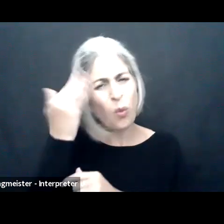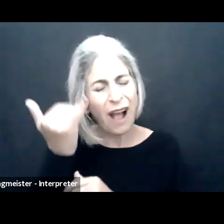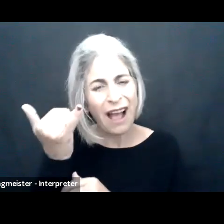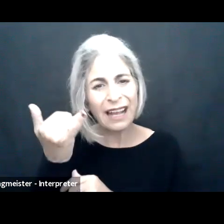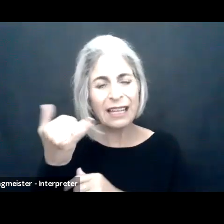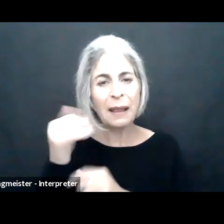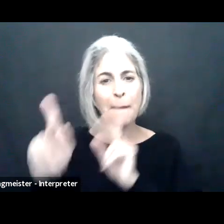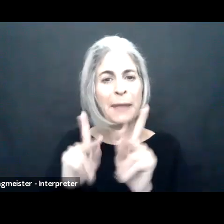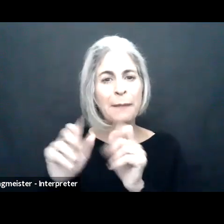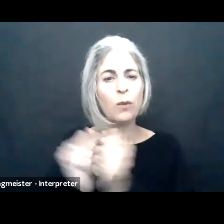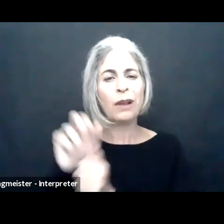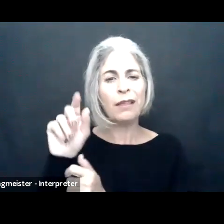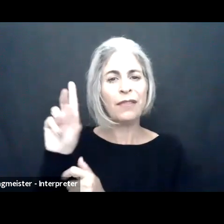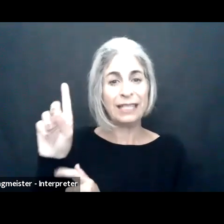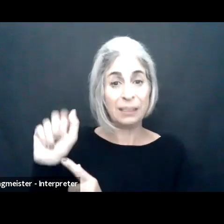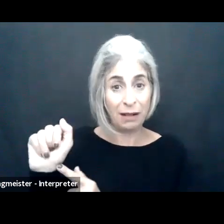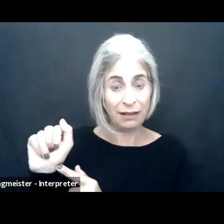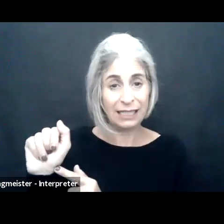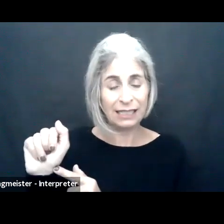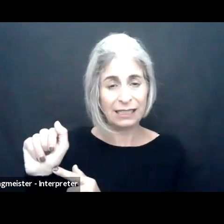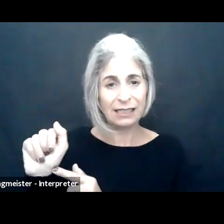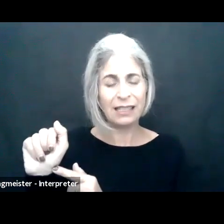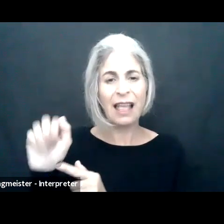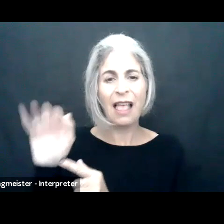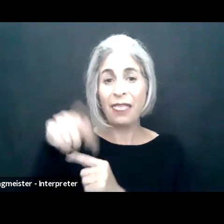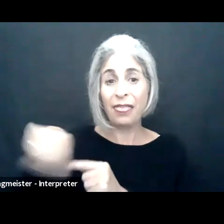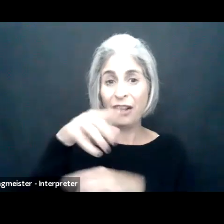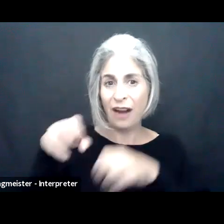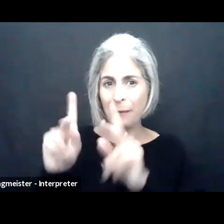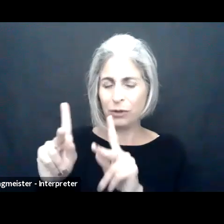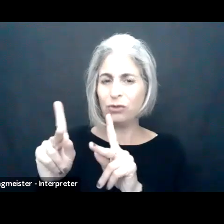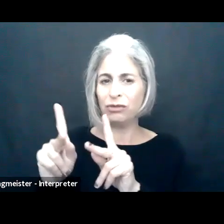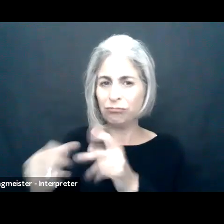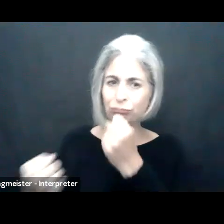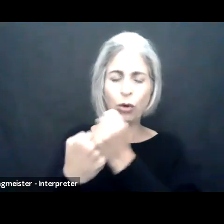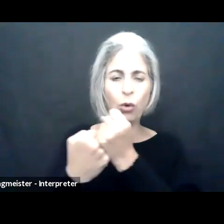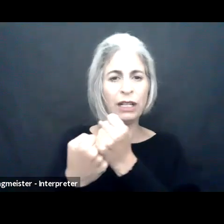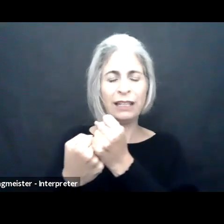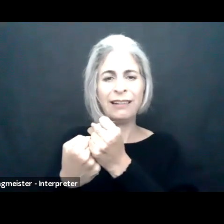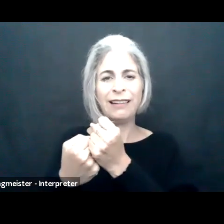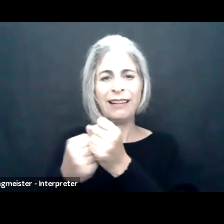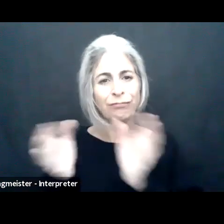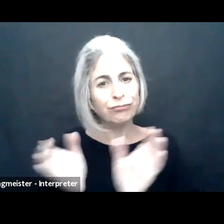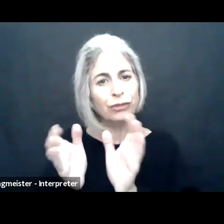virtual reality technology to make sure that people with disabilities are --